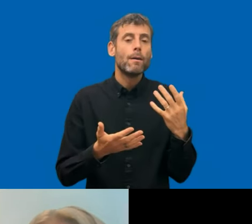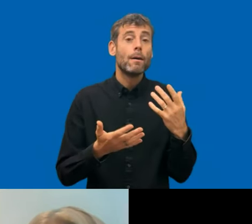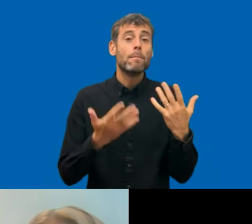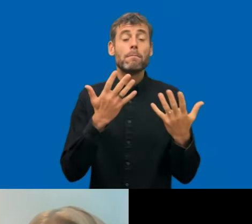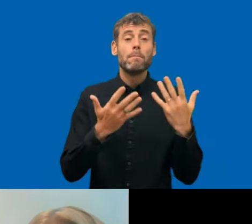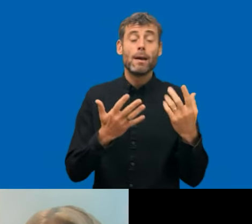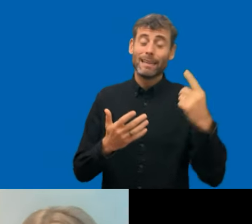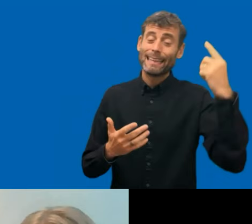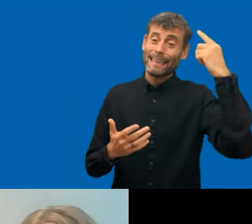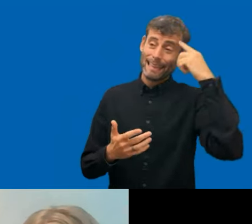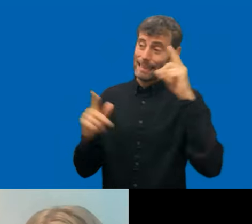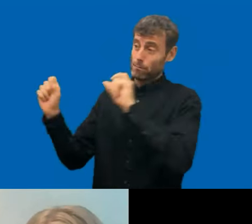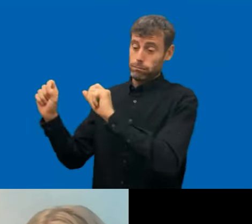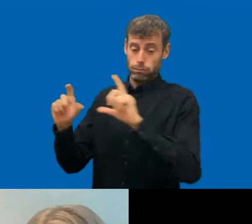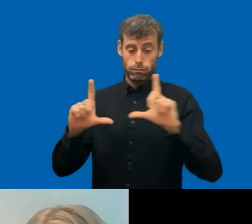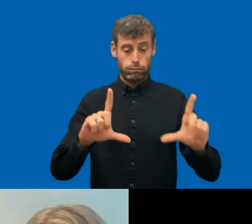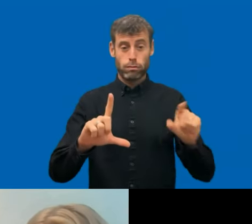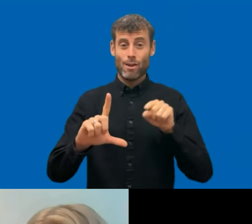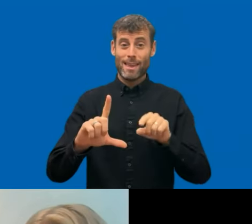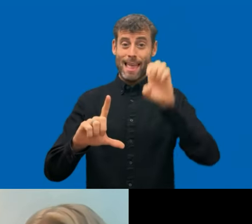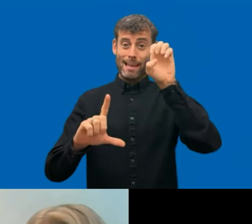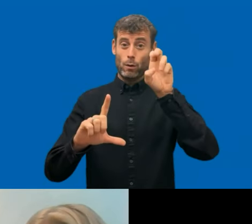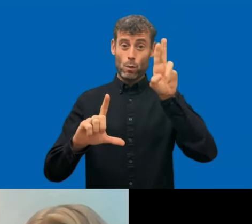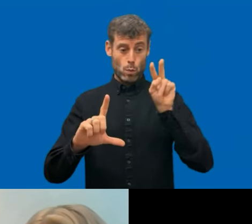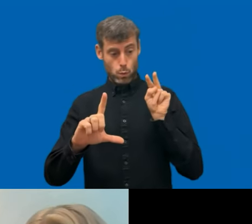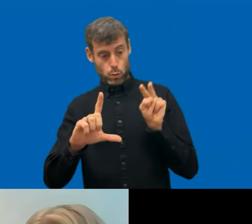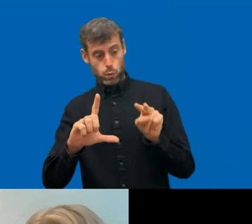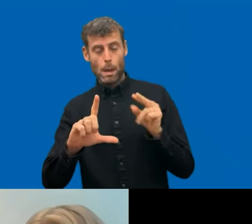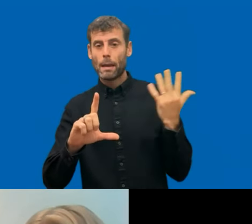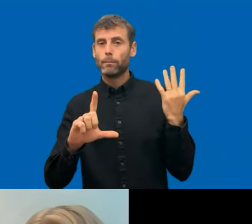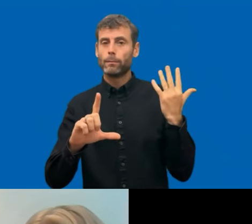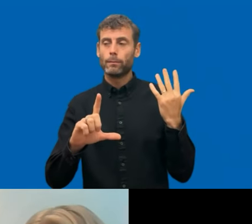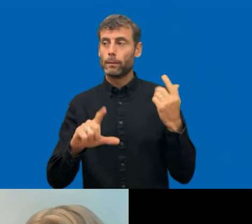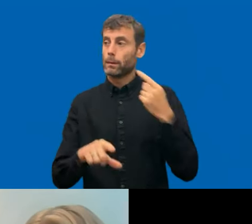like in the national level, if we can see that, like, one city is their website is